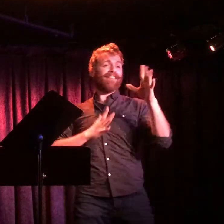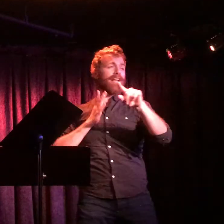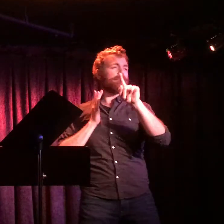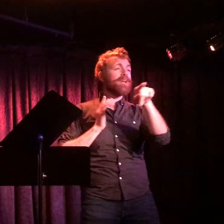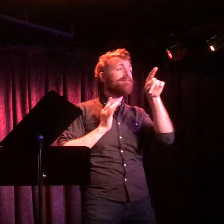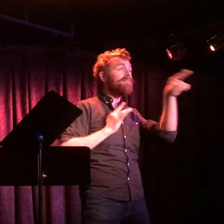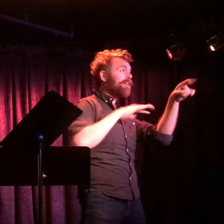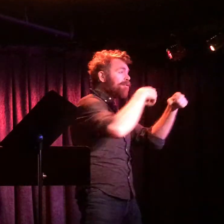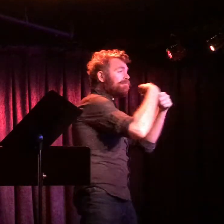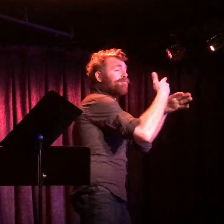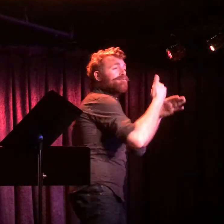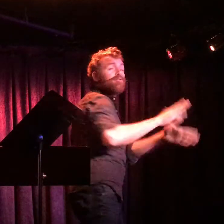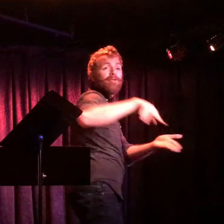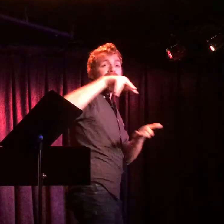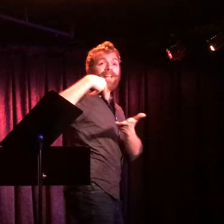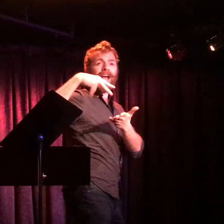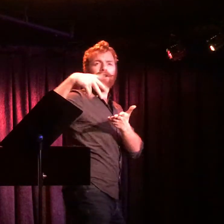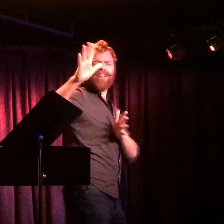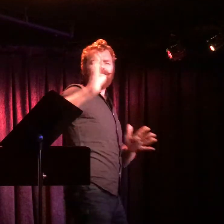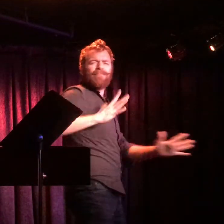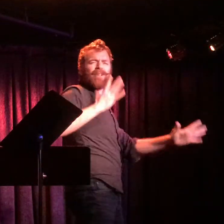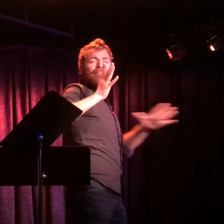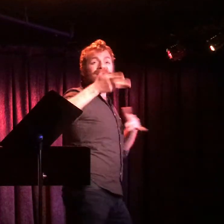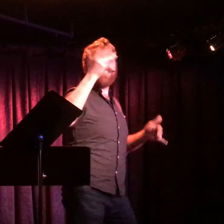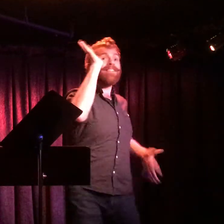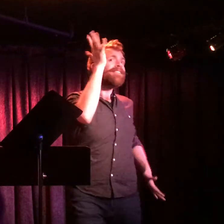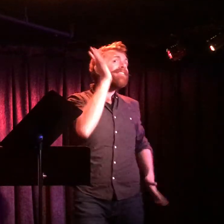Working for a nice man like a Ziegfeld or a Weismann